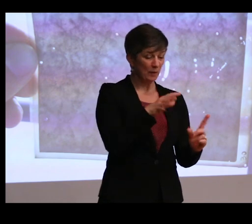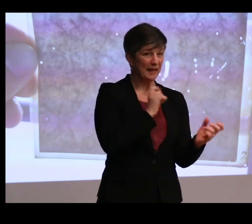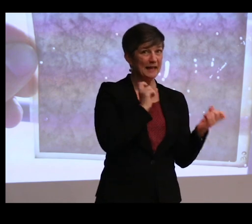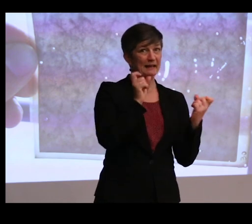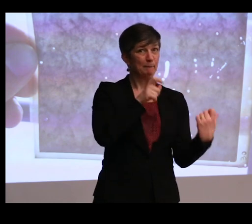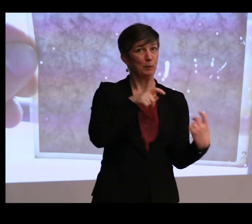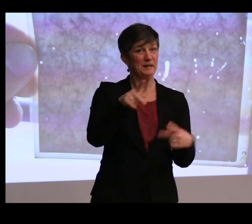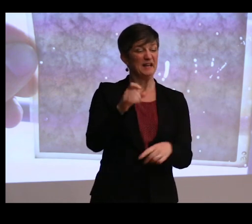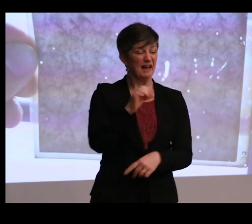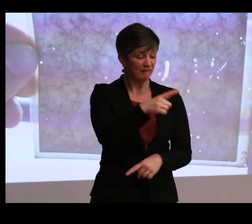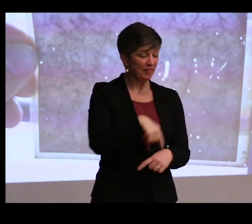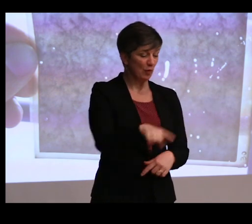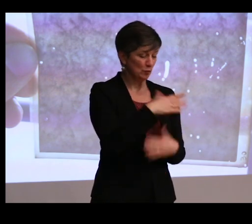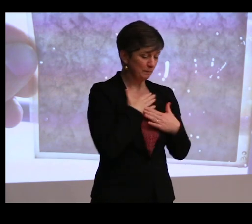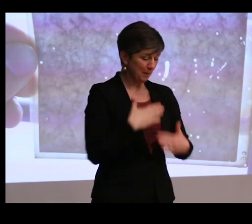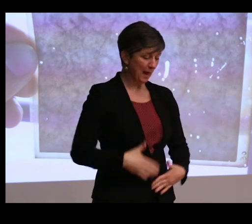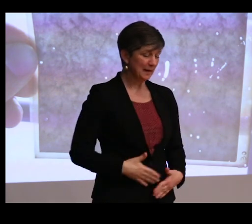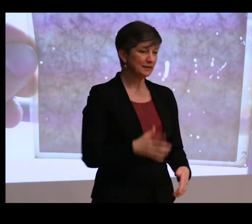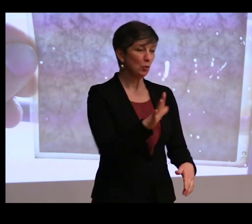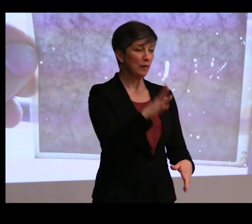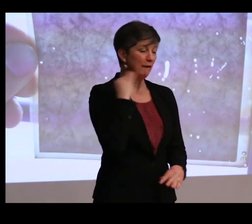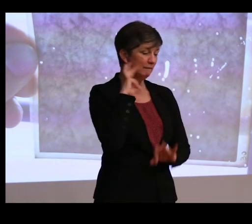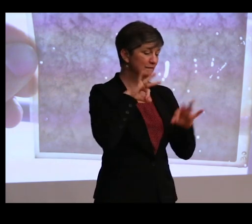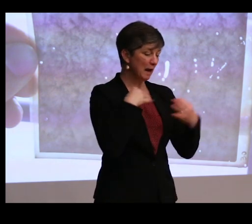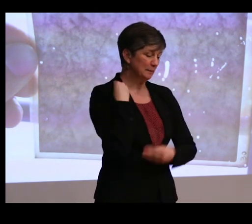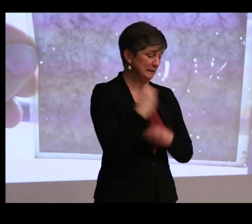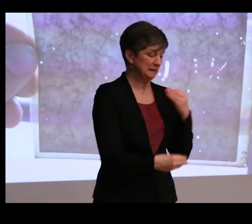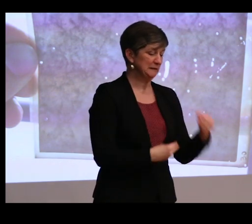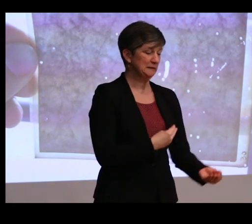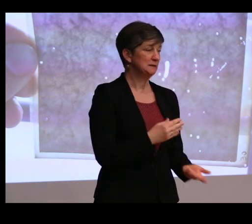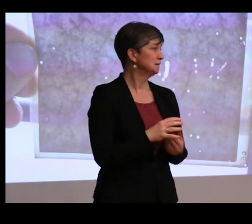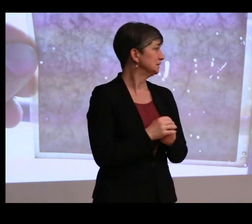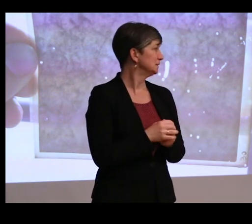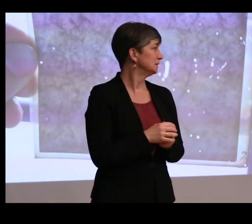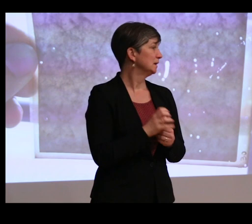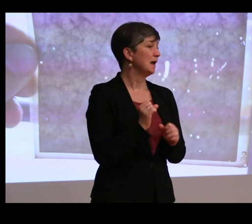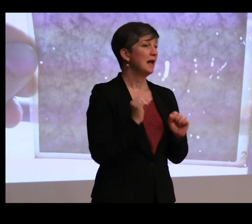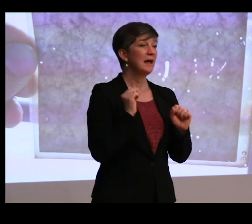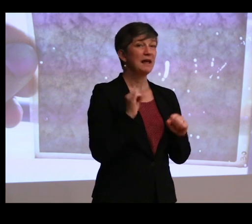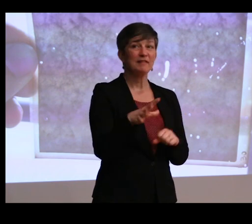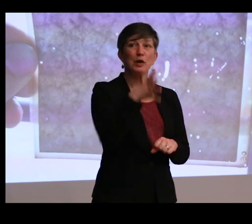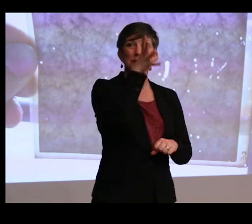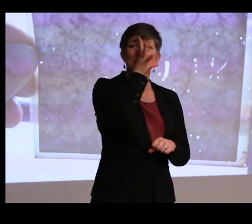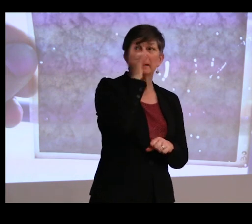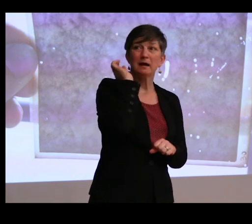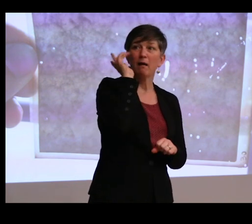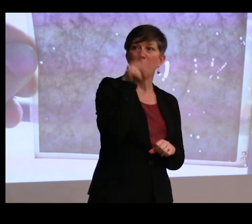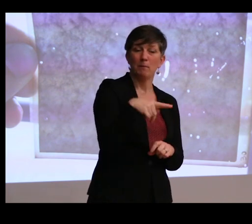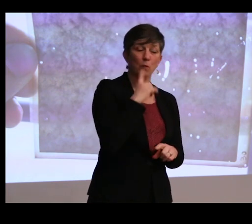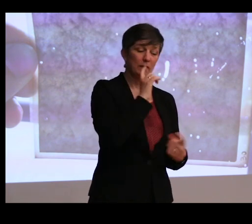say something? What would their descendants, if they actually felt that they could speak for these individuals, would they give permission?